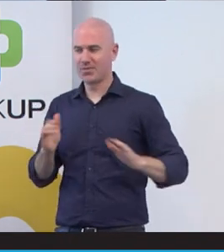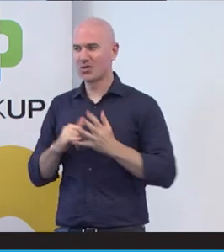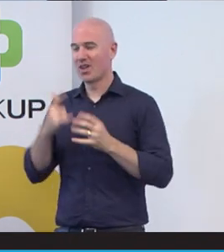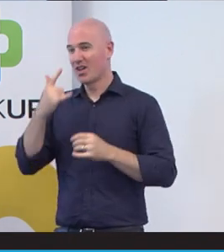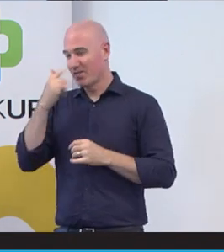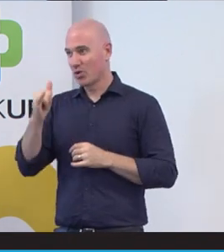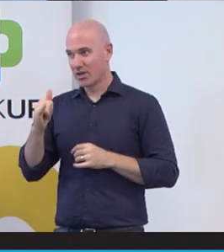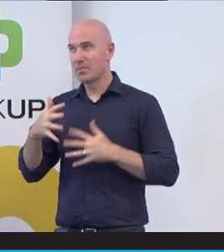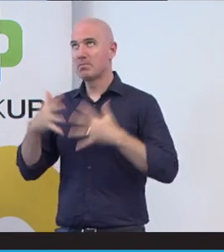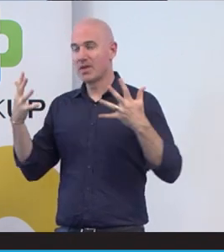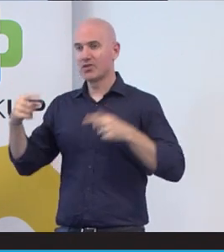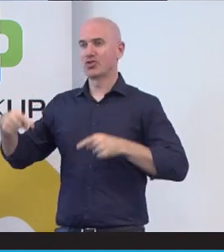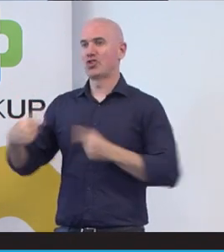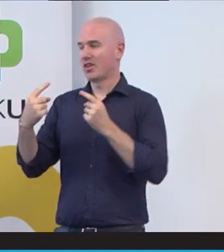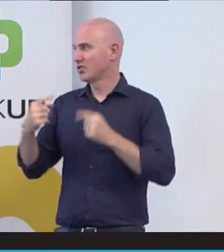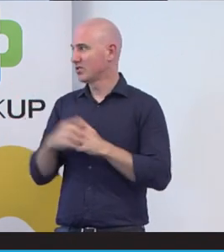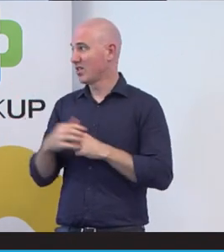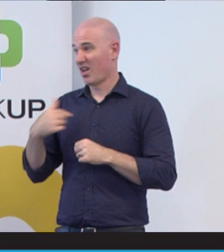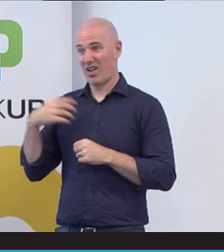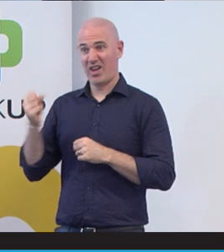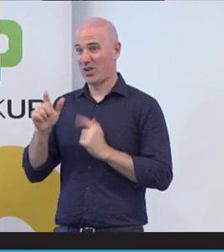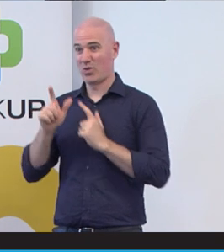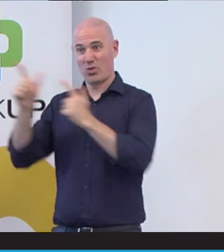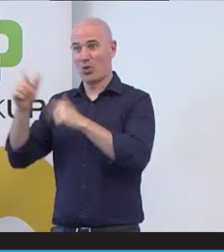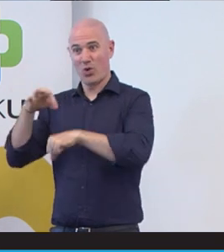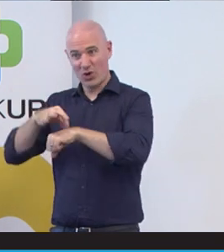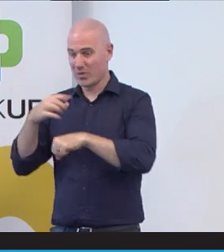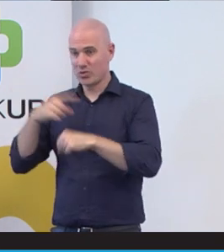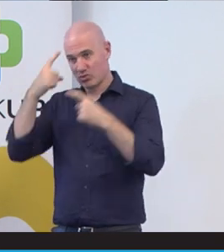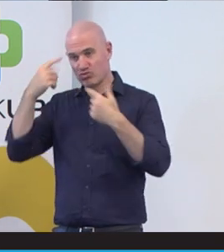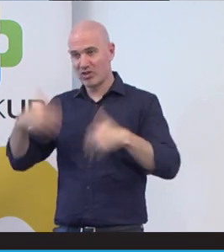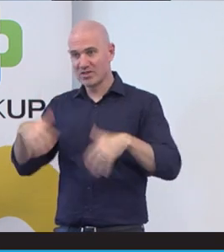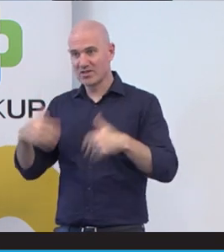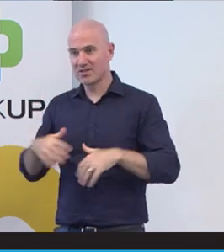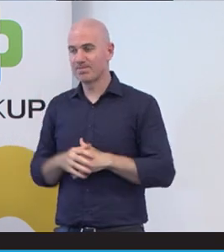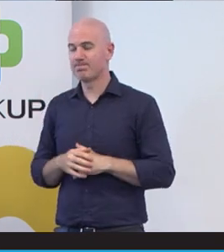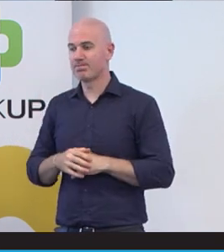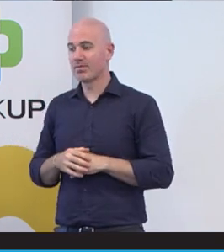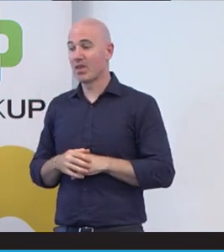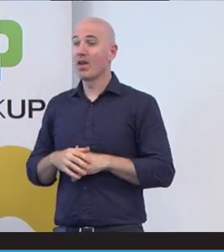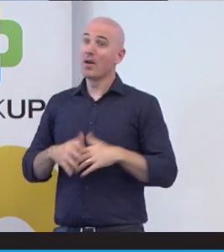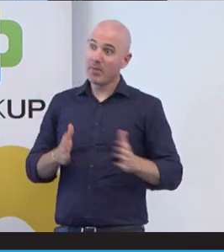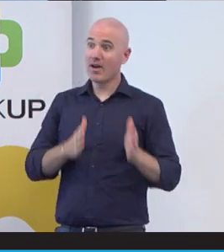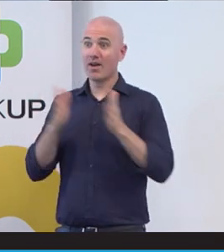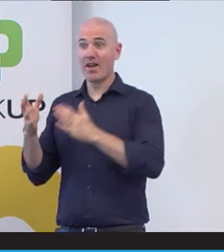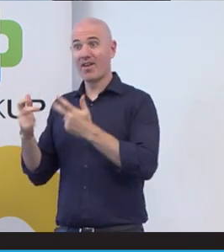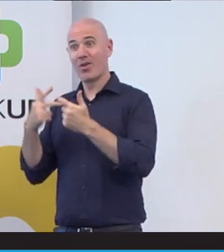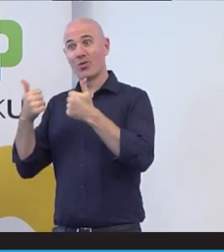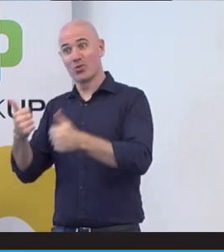challenge and I had to go to hospital because of distress I had jobs where I was a teachers